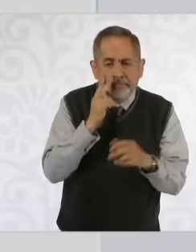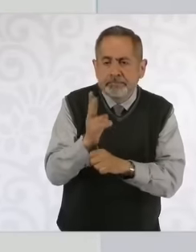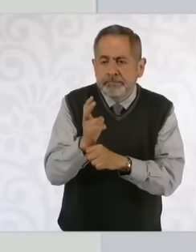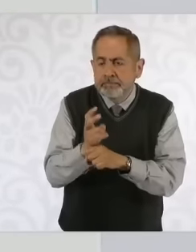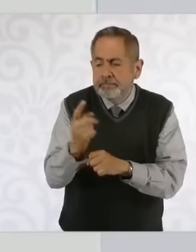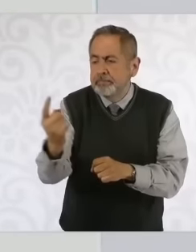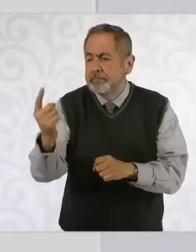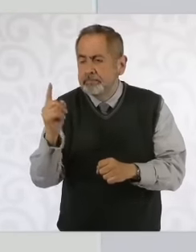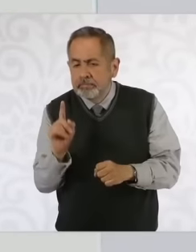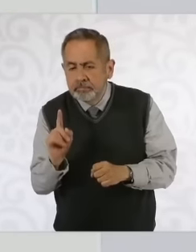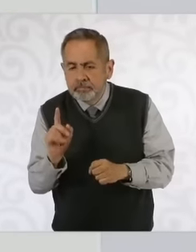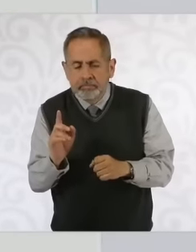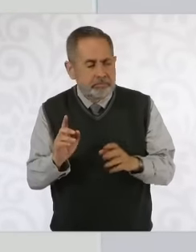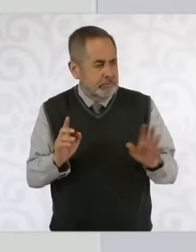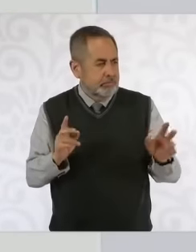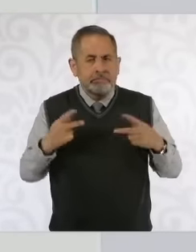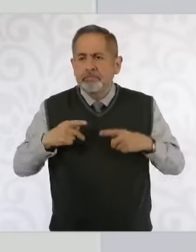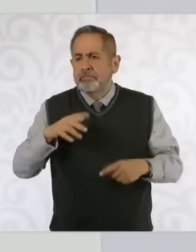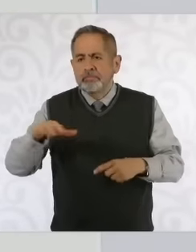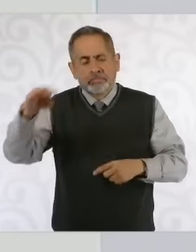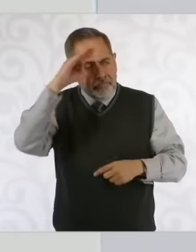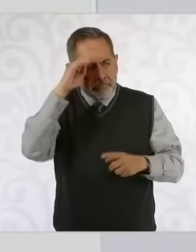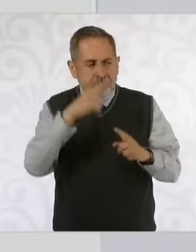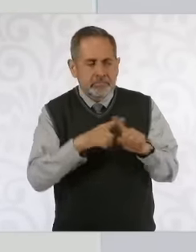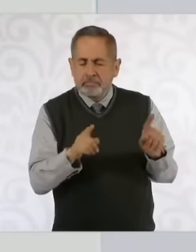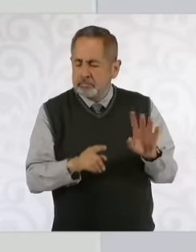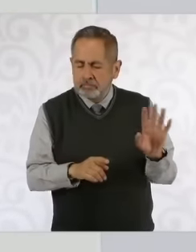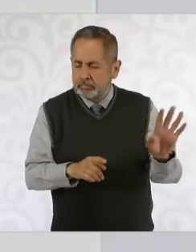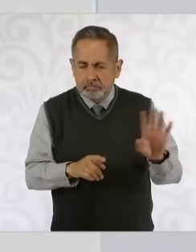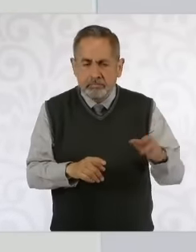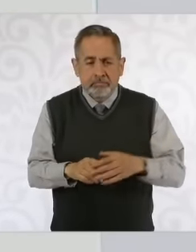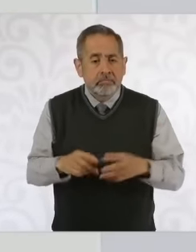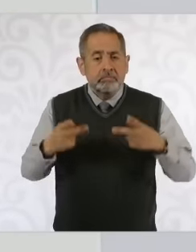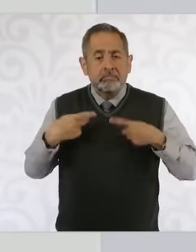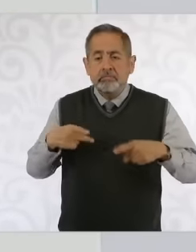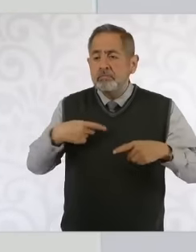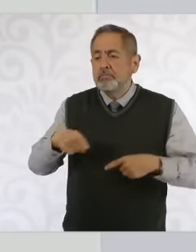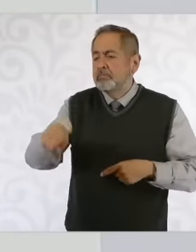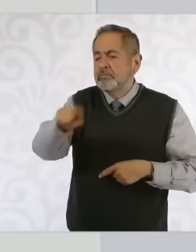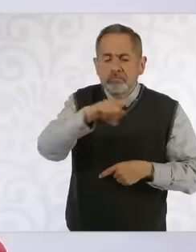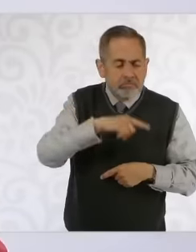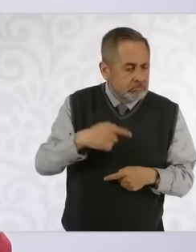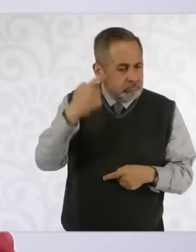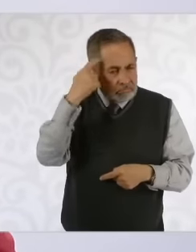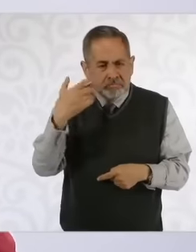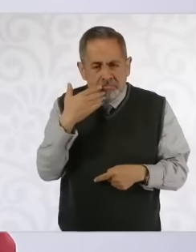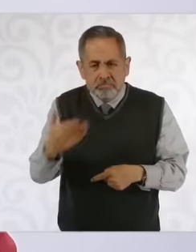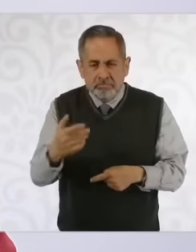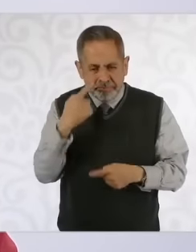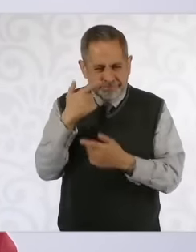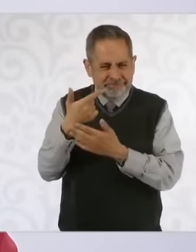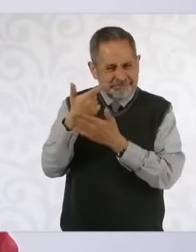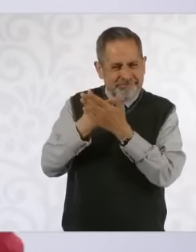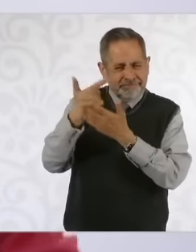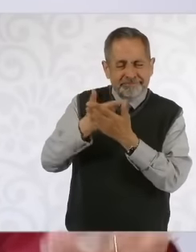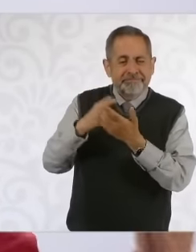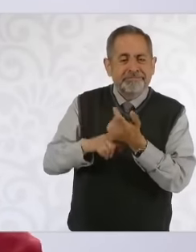citizens think otherwise, if we didn't get these surveys from the Inji, we have to keep